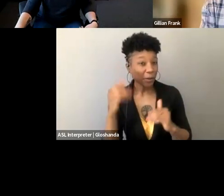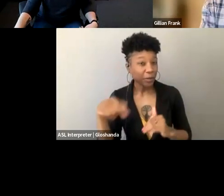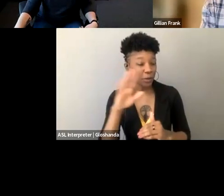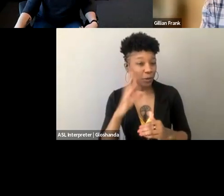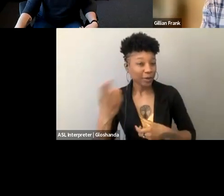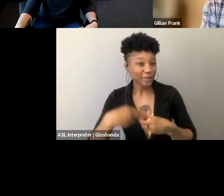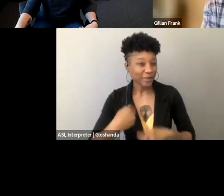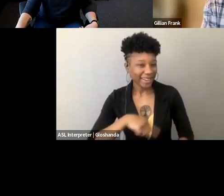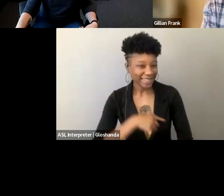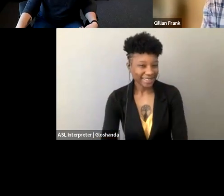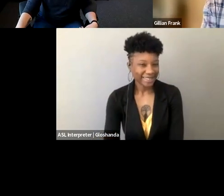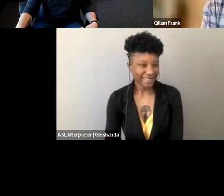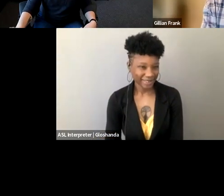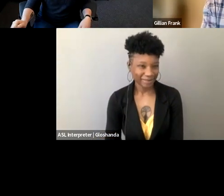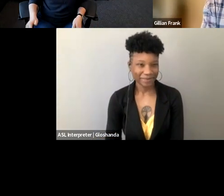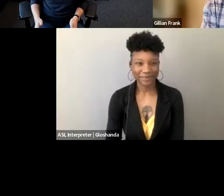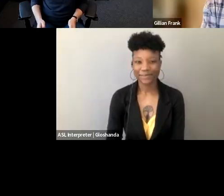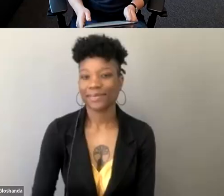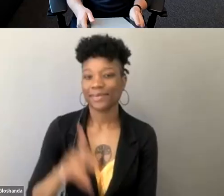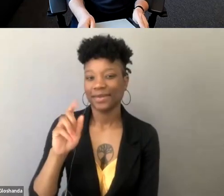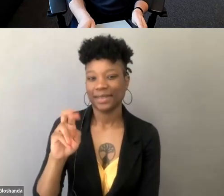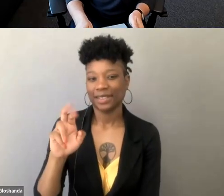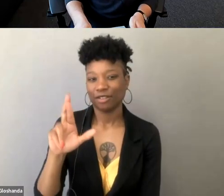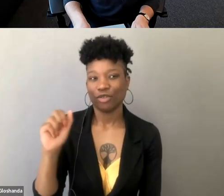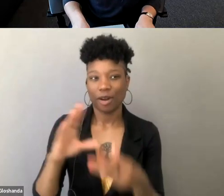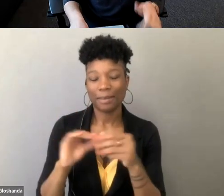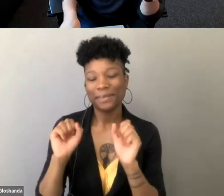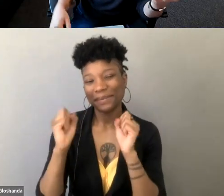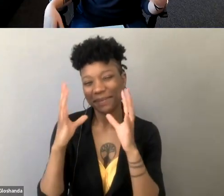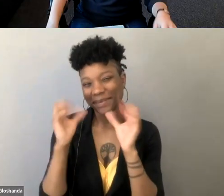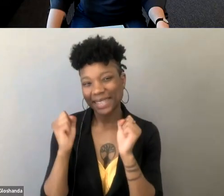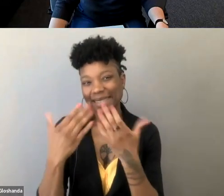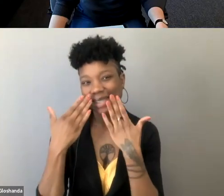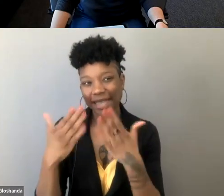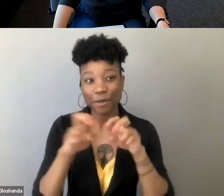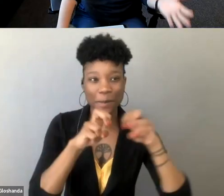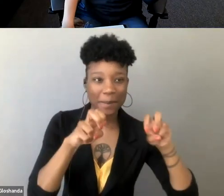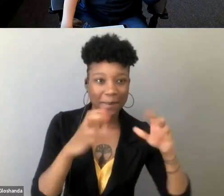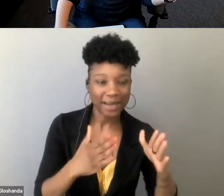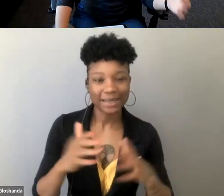Amazing. Thank you so much to all of our panelists, to our ASL interpreters,